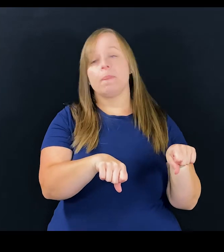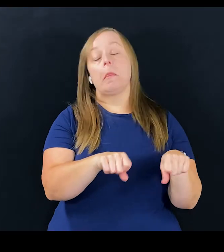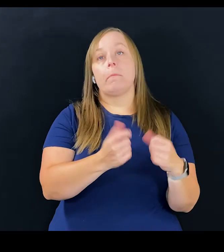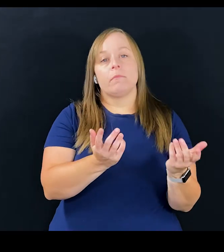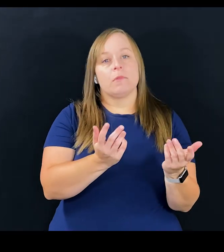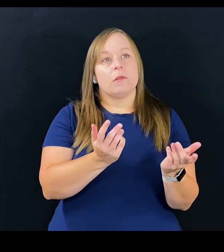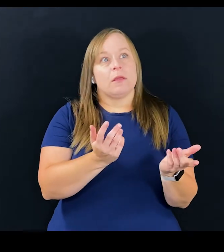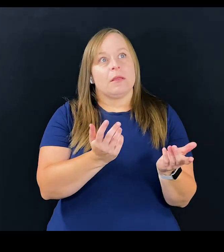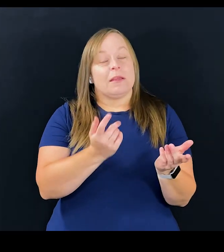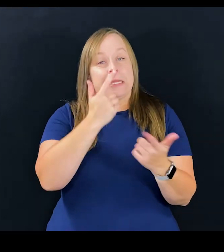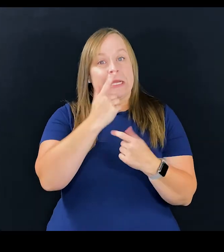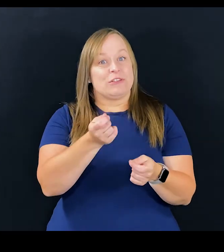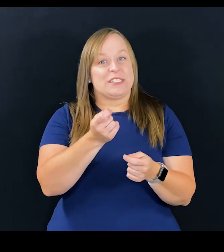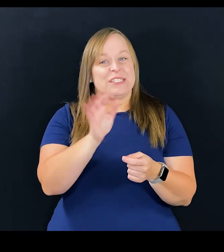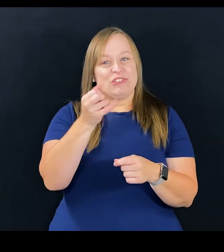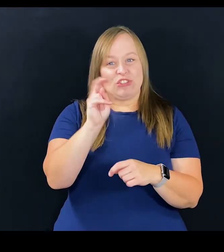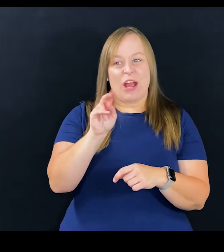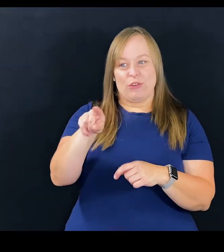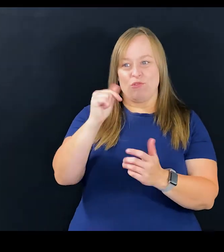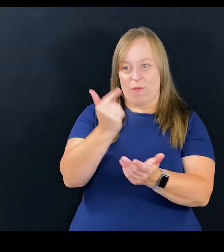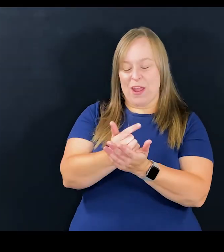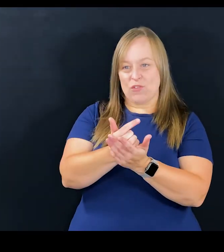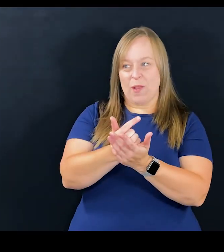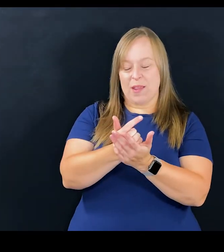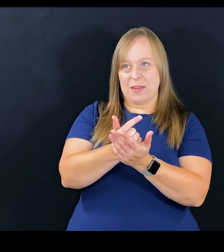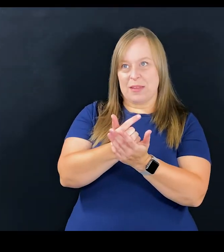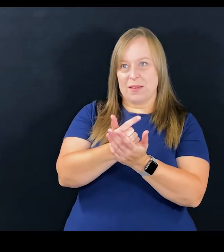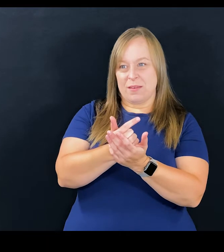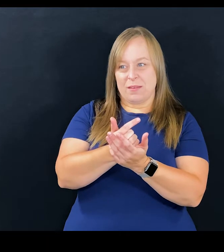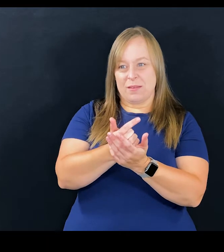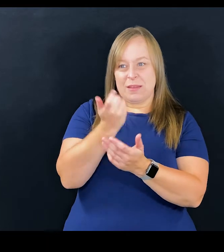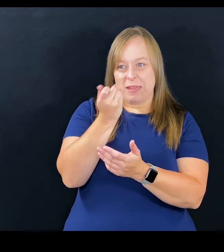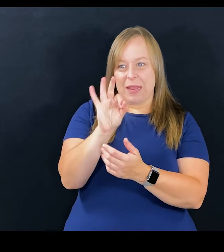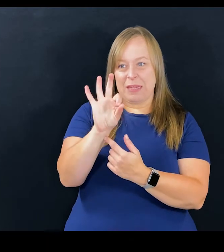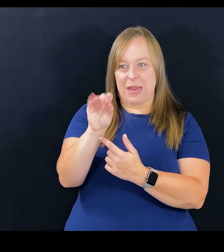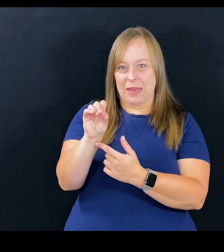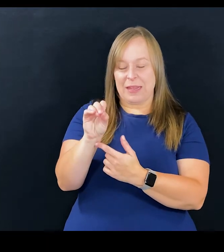I was, so interestingly, John, you graduated in 1990,